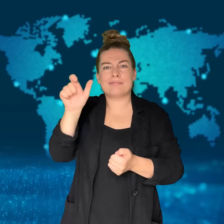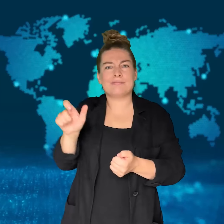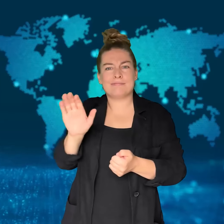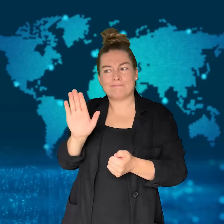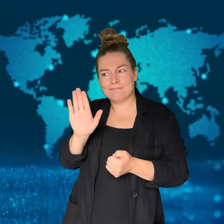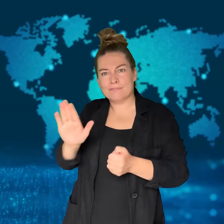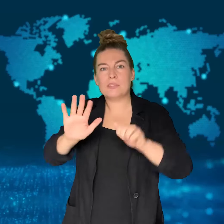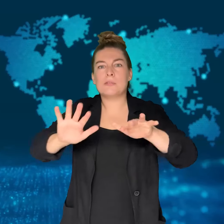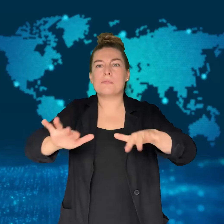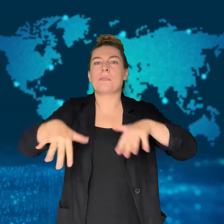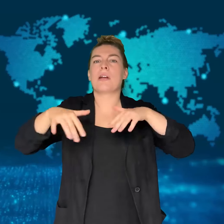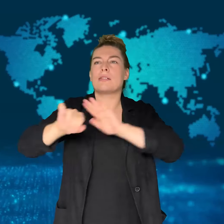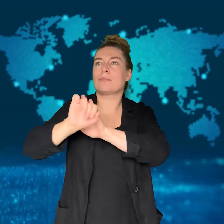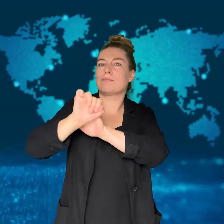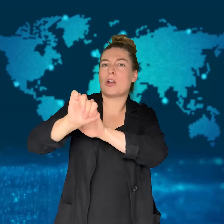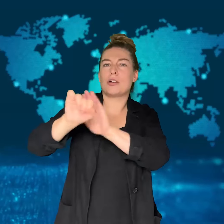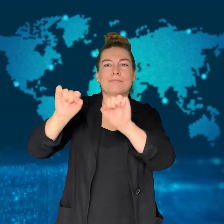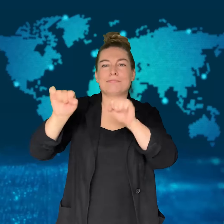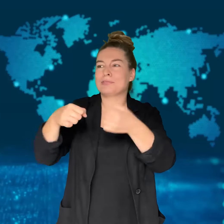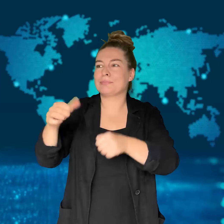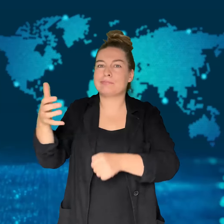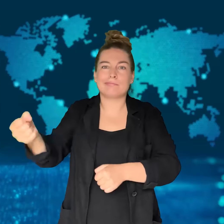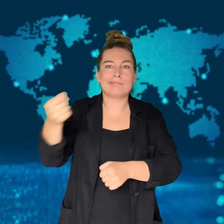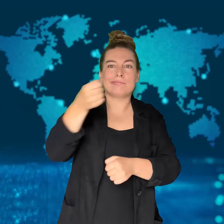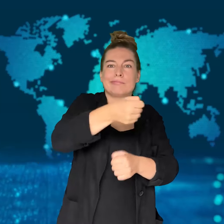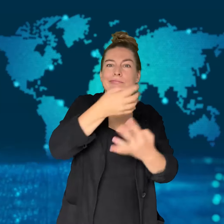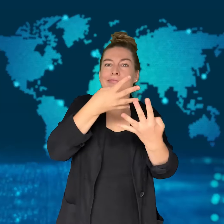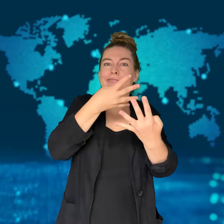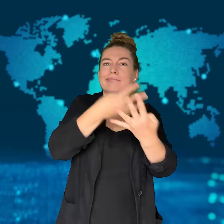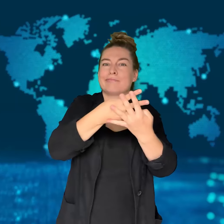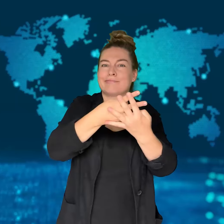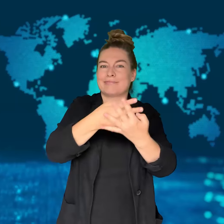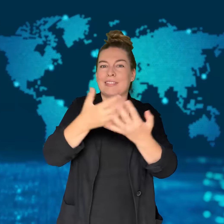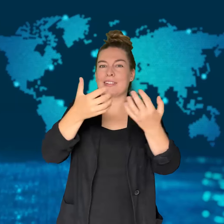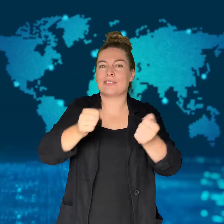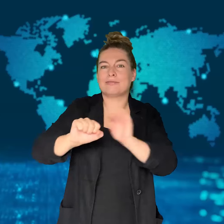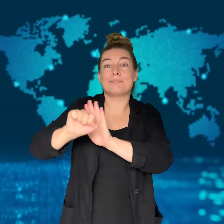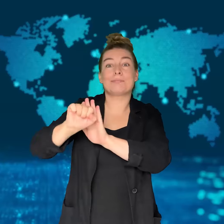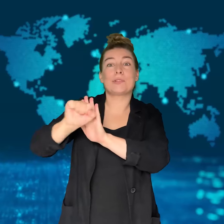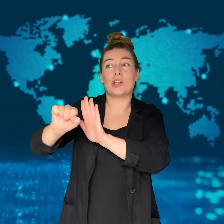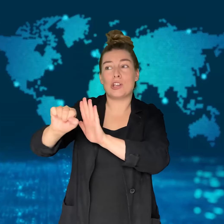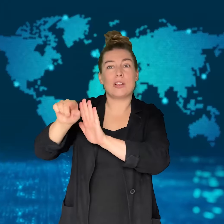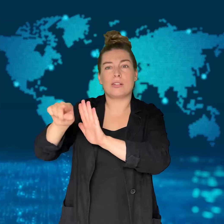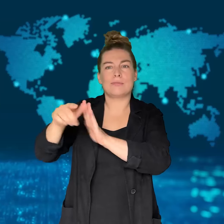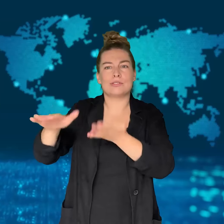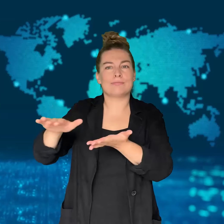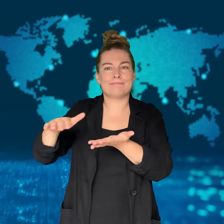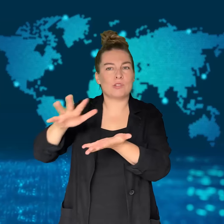the jailed opposition politician, Can Atalay.